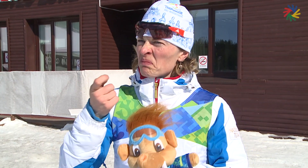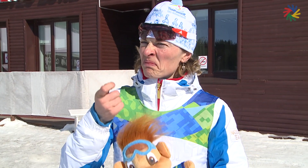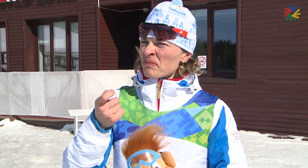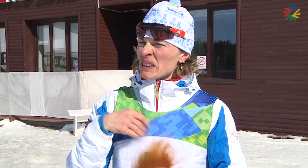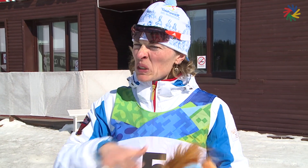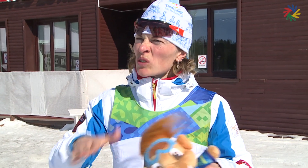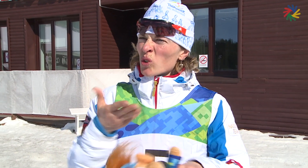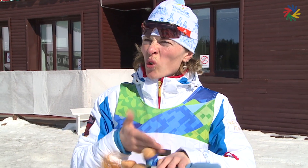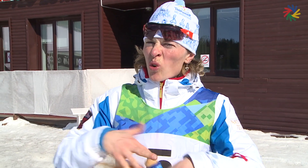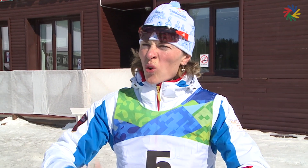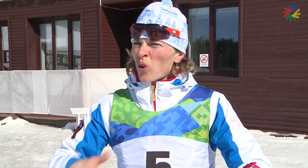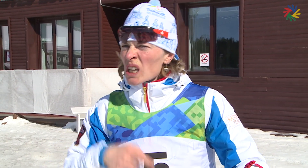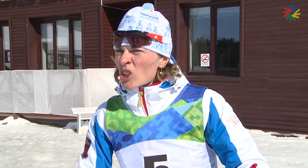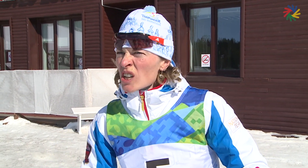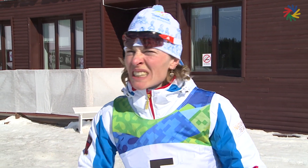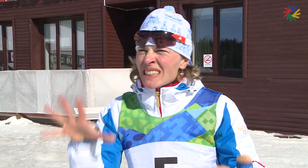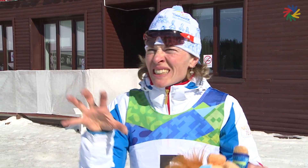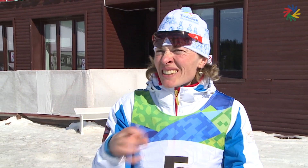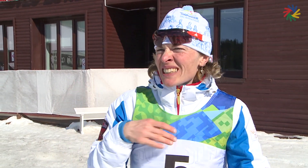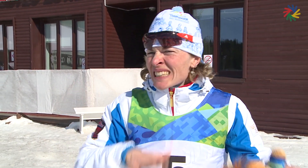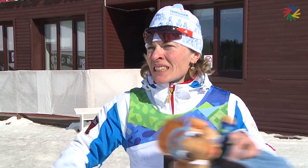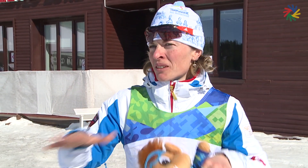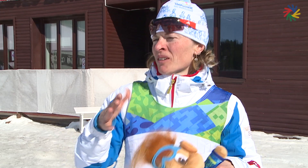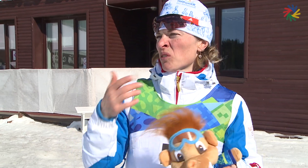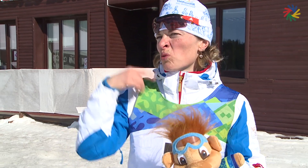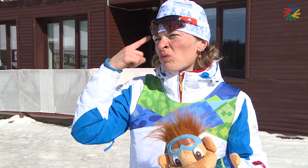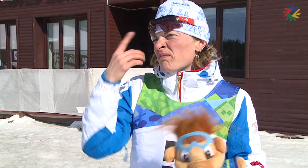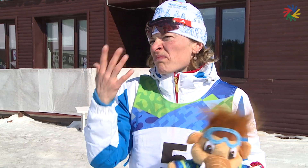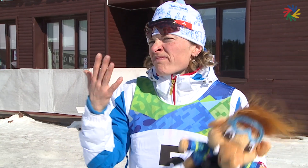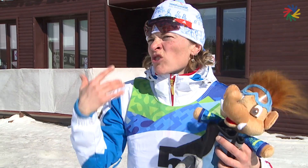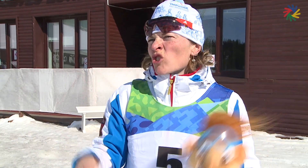The race was tough and physically demanding.